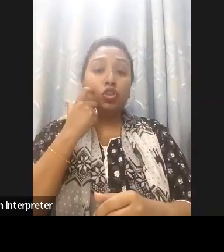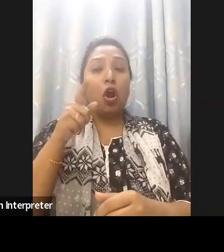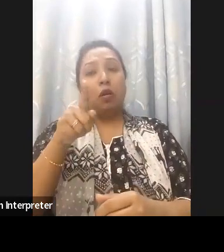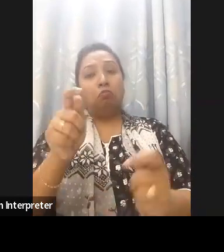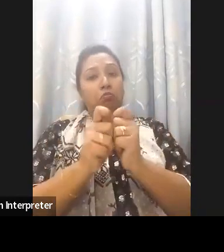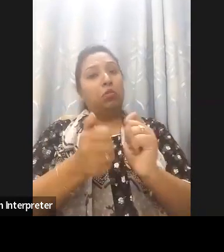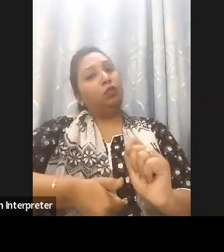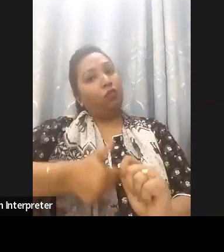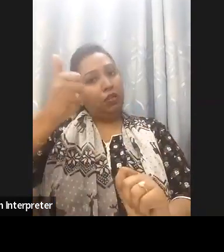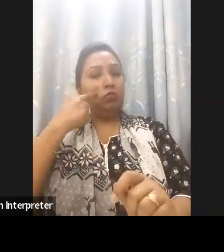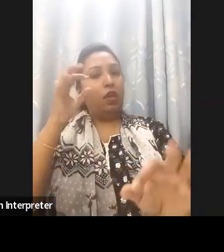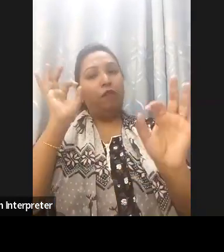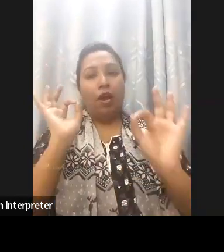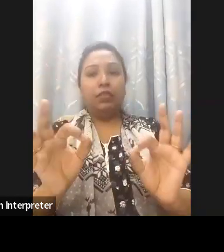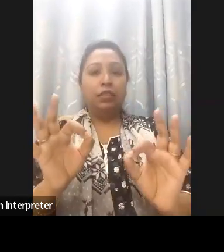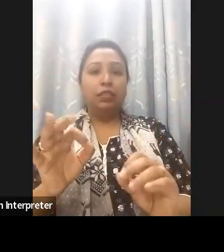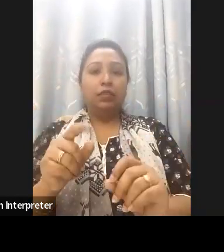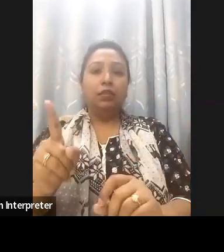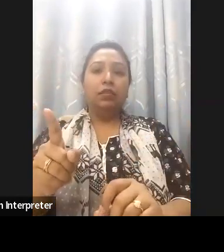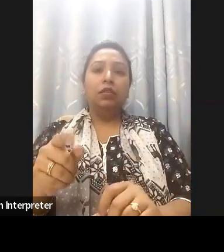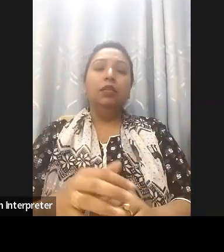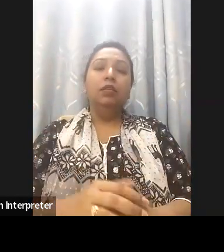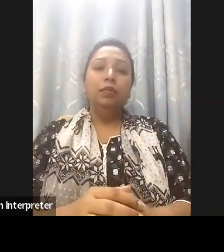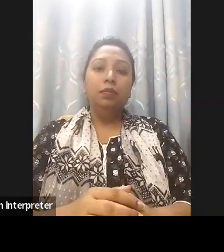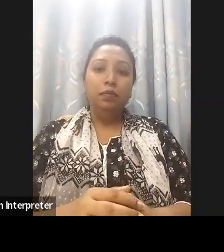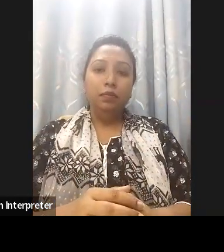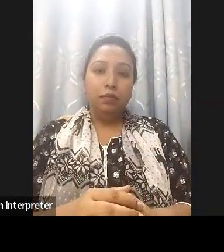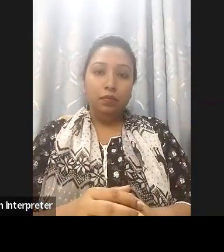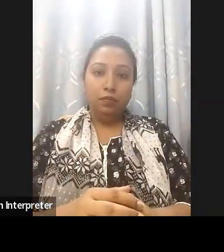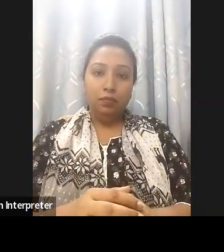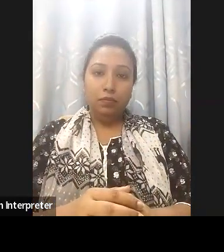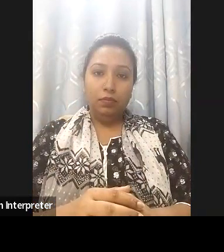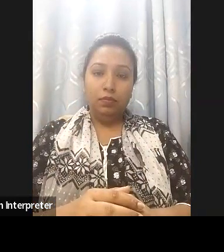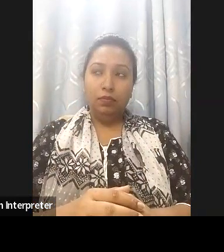what what we just said about the banking industry about having five banks working